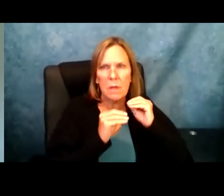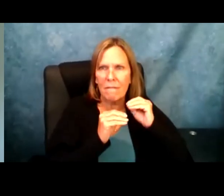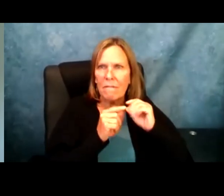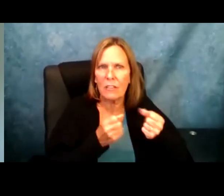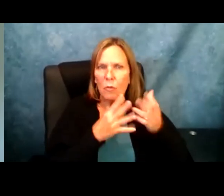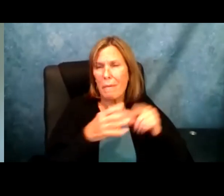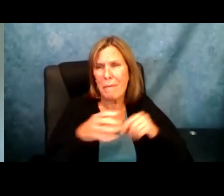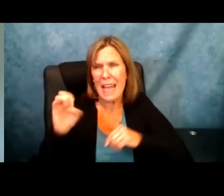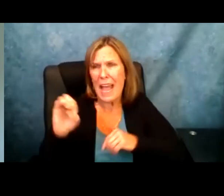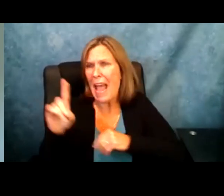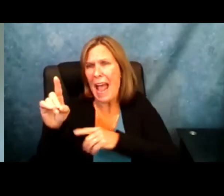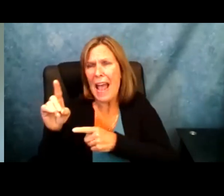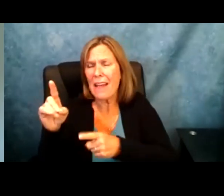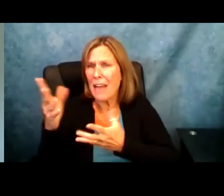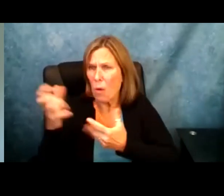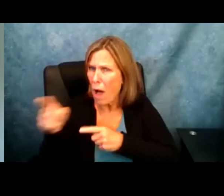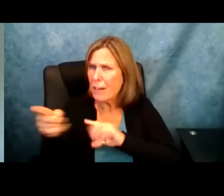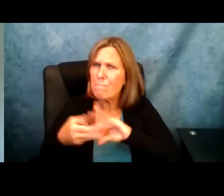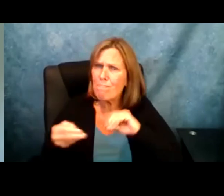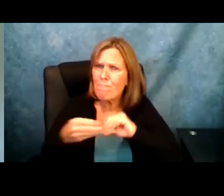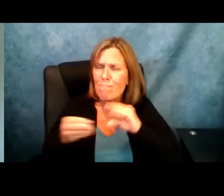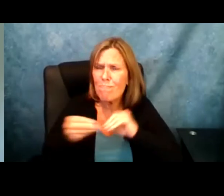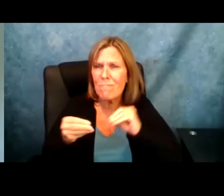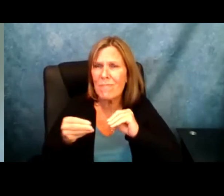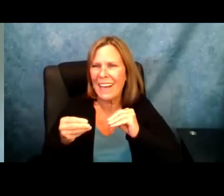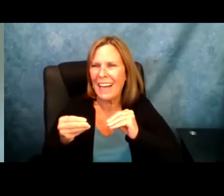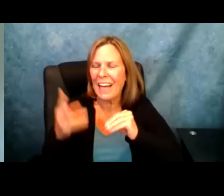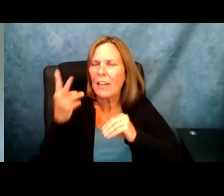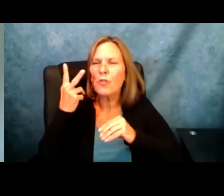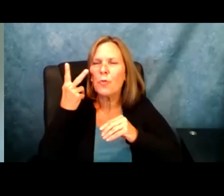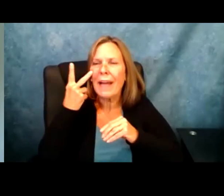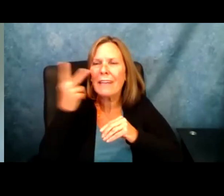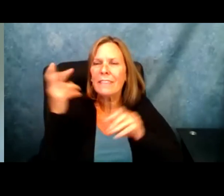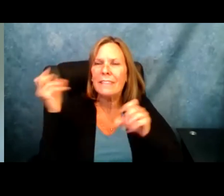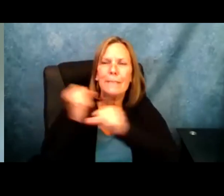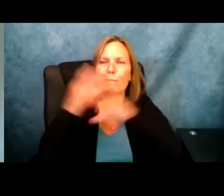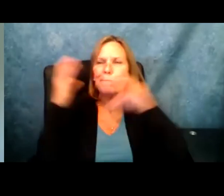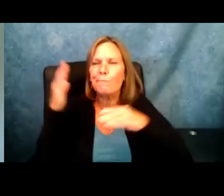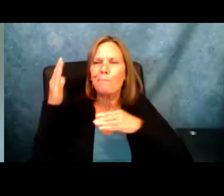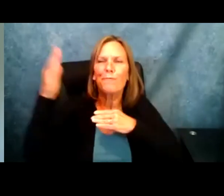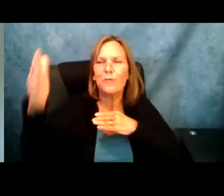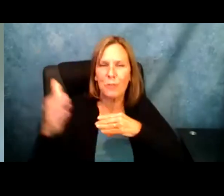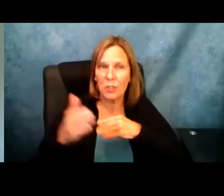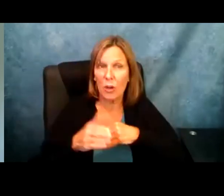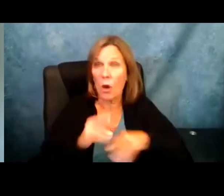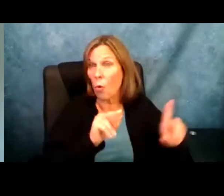still facing the problems that have been there for so many years which I really want